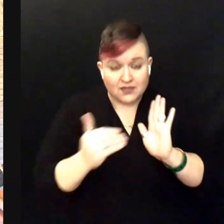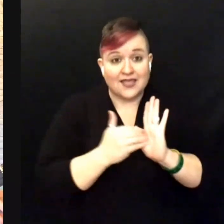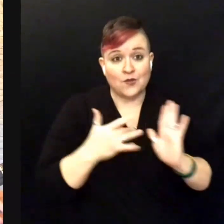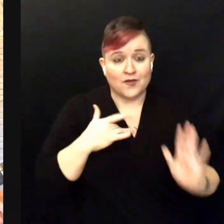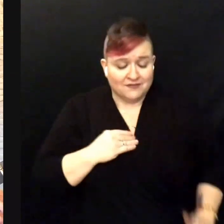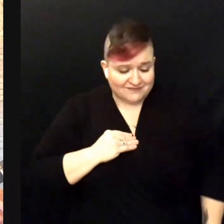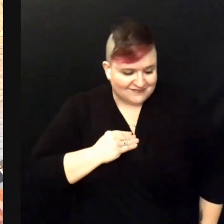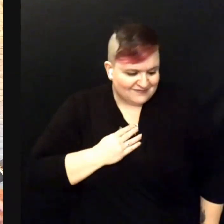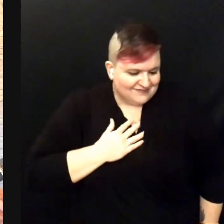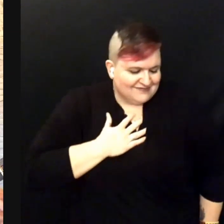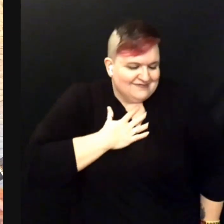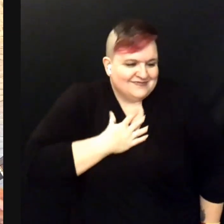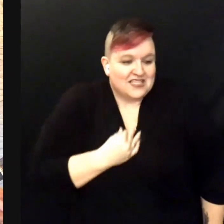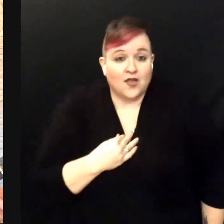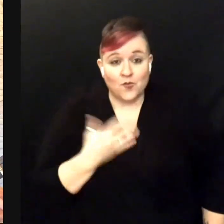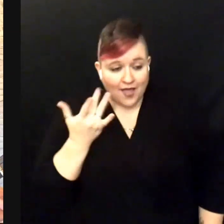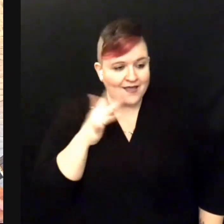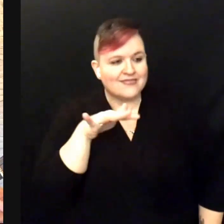On Blue Bayou